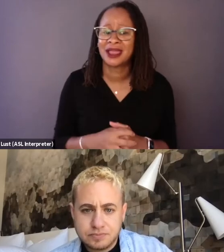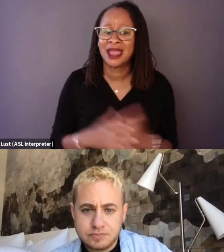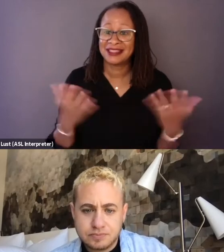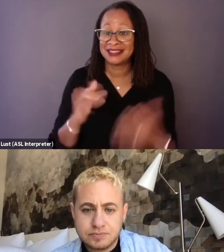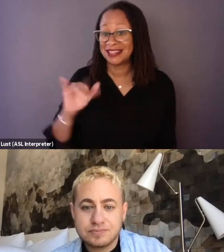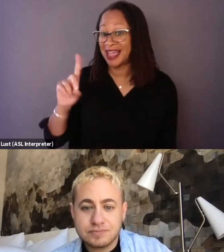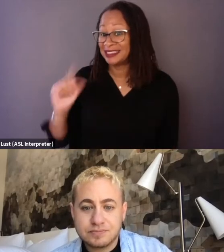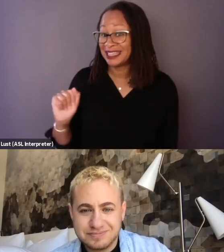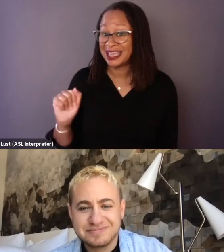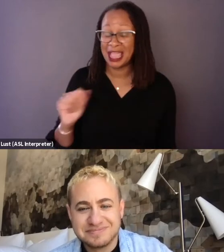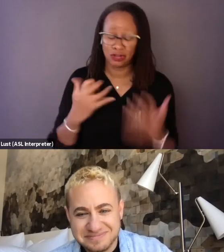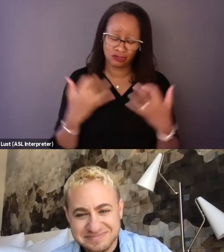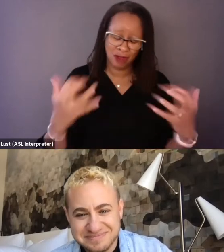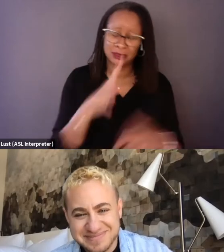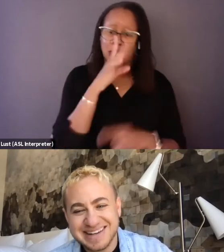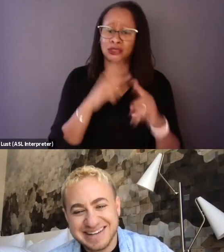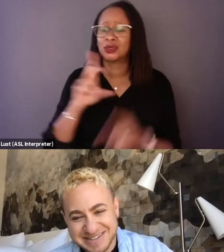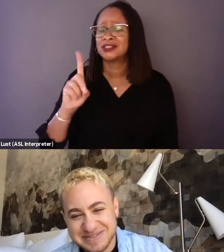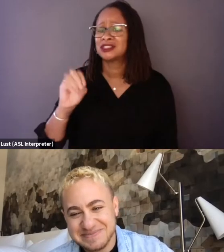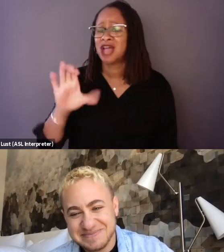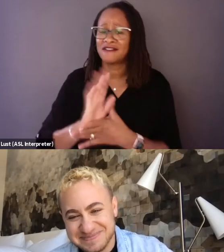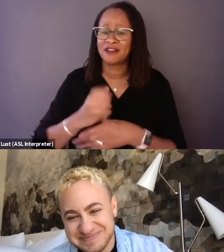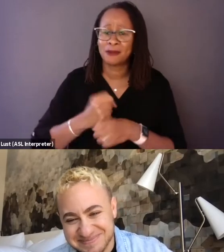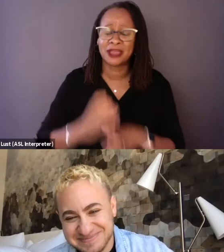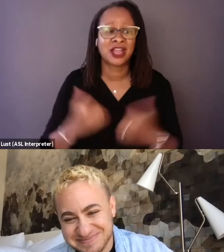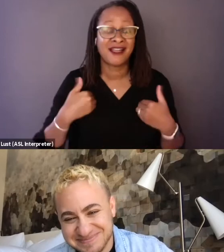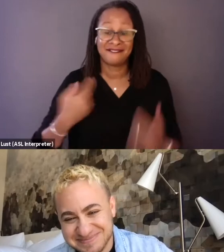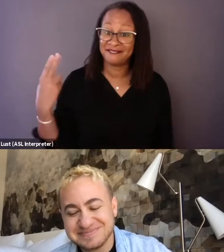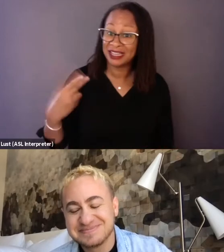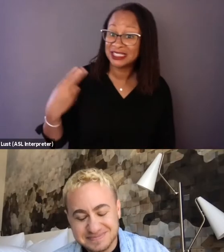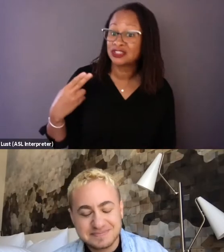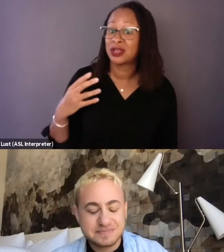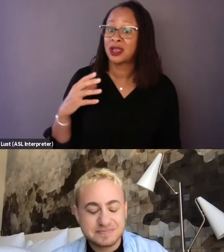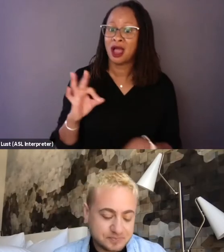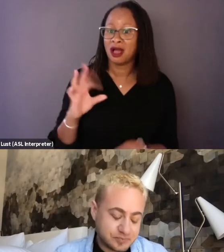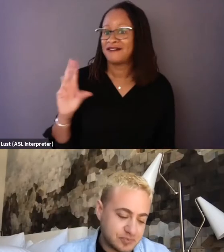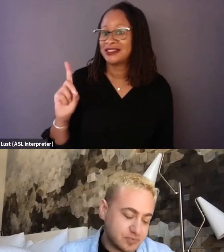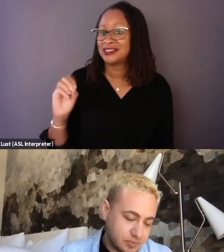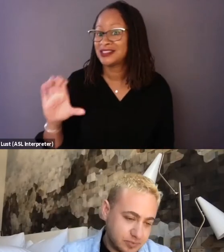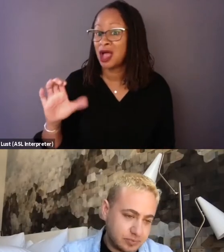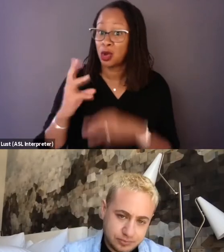we're talking to documentary filmmakers. There is a history in the documentary sphere in particular,